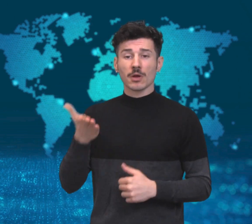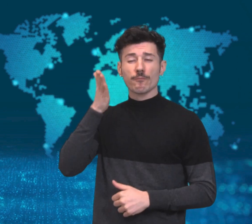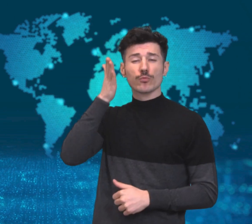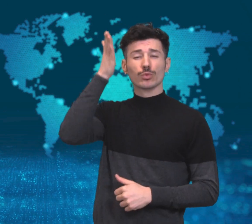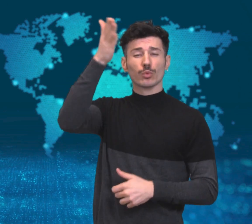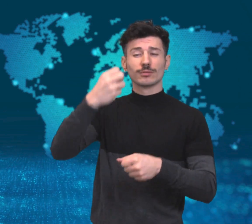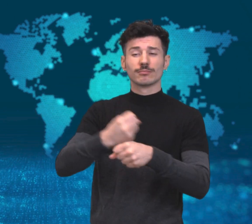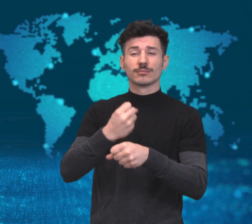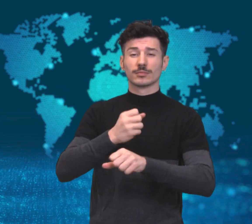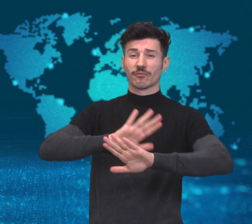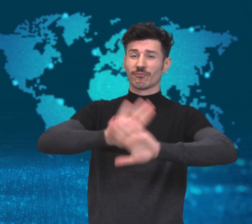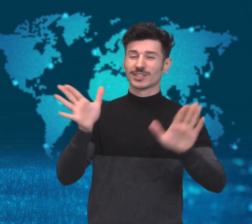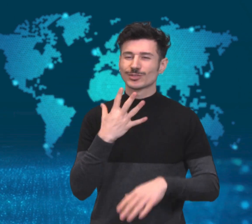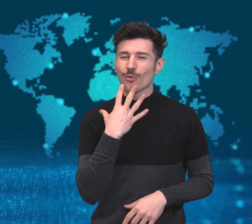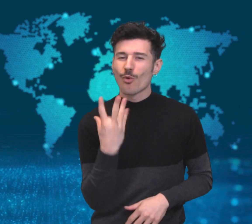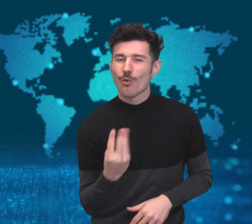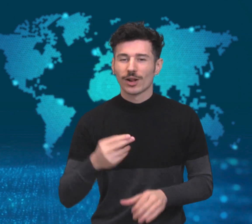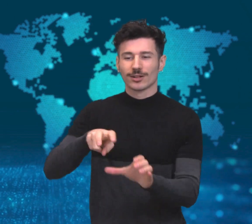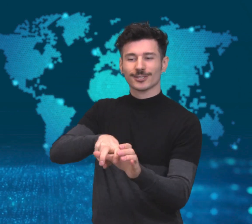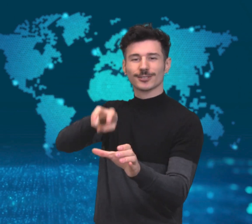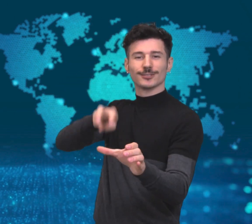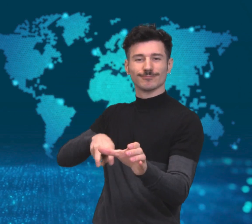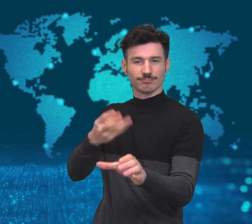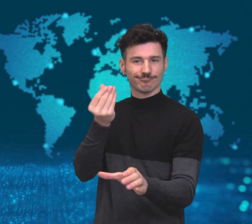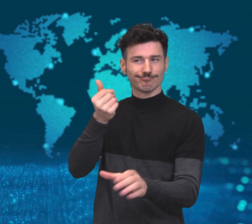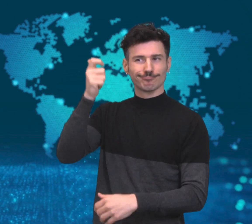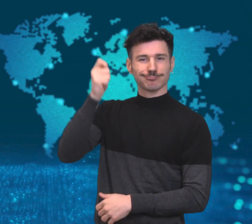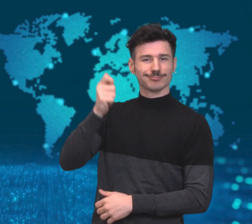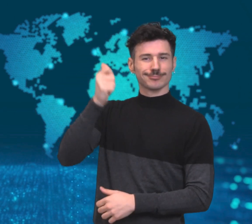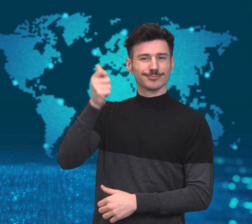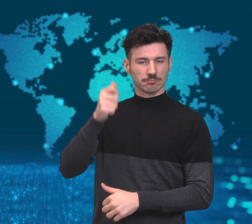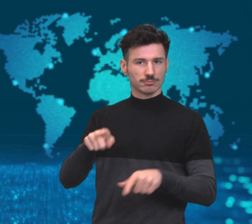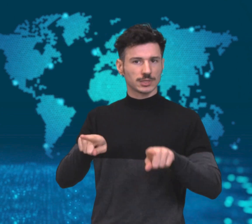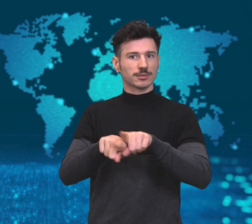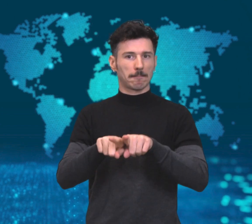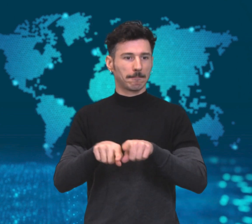The ruling, however, does not mean that the female